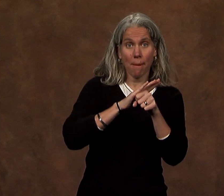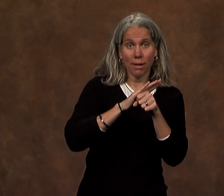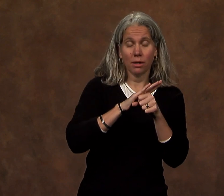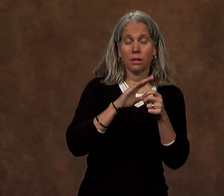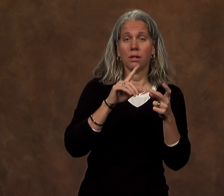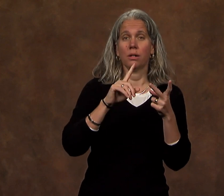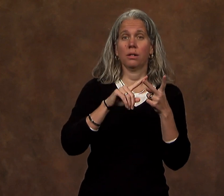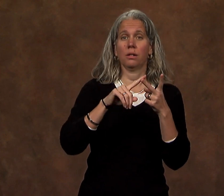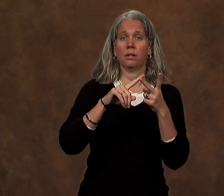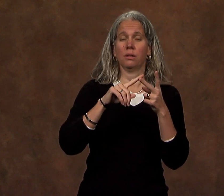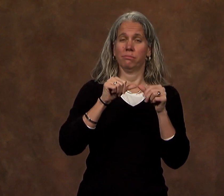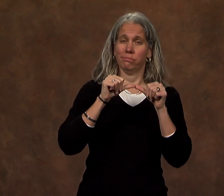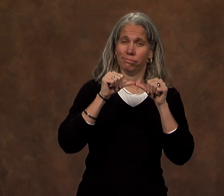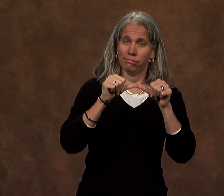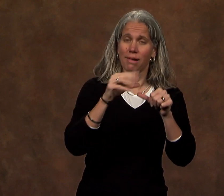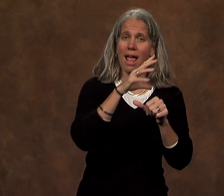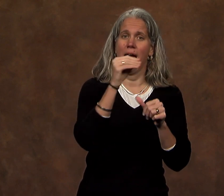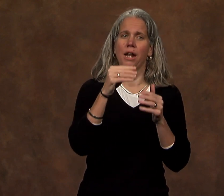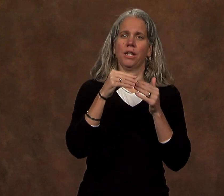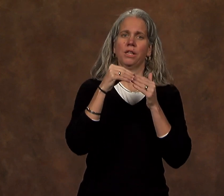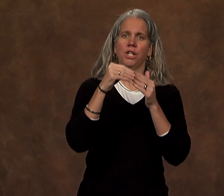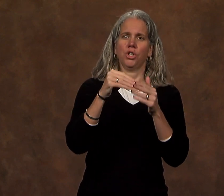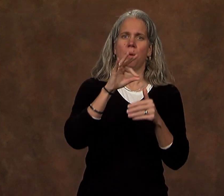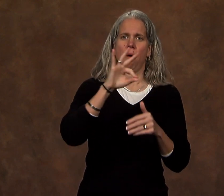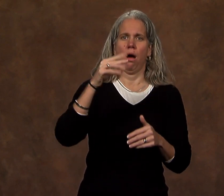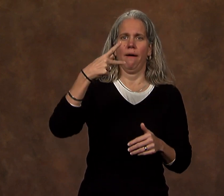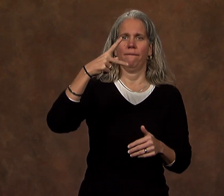the extraordinary commitment, diligence and leadership exhibited by the members